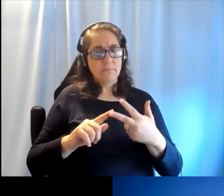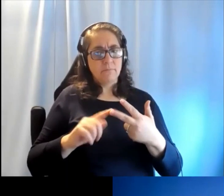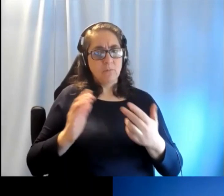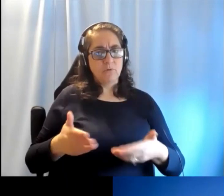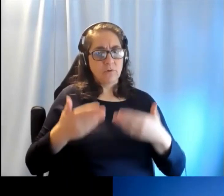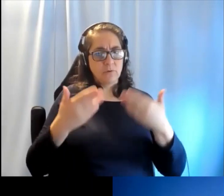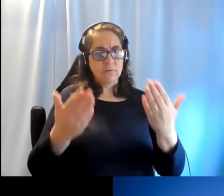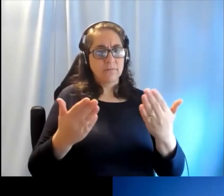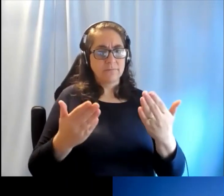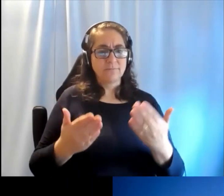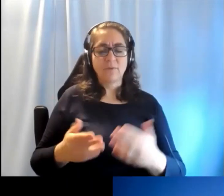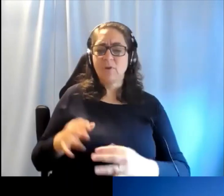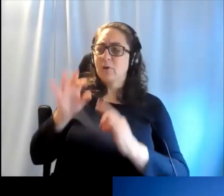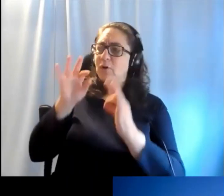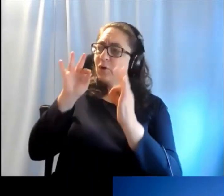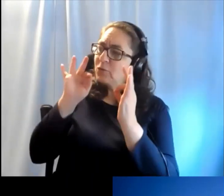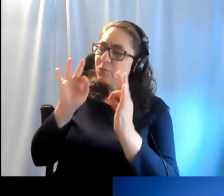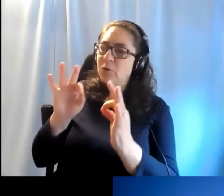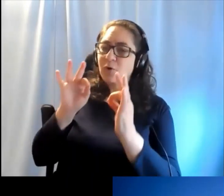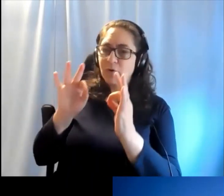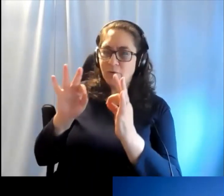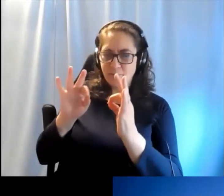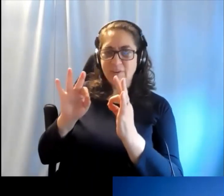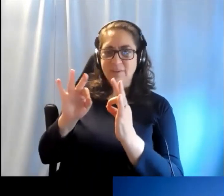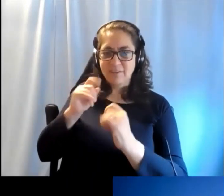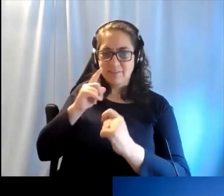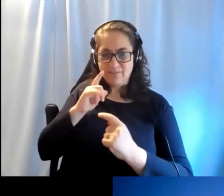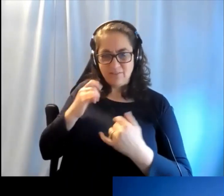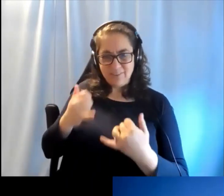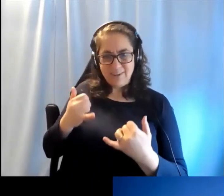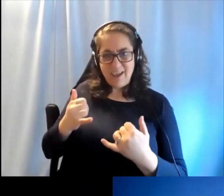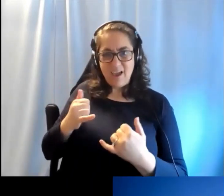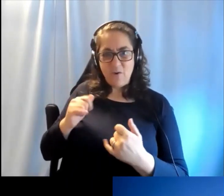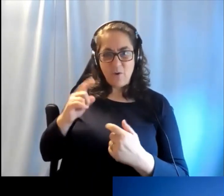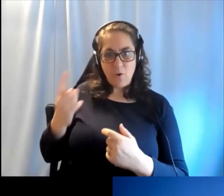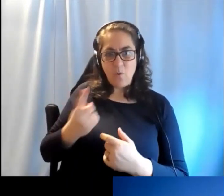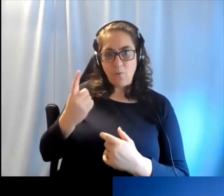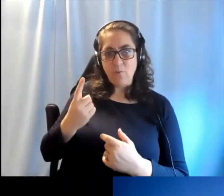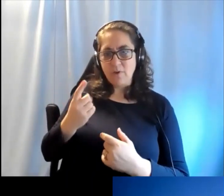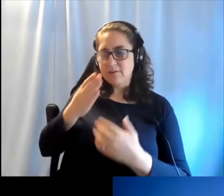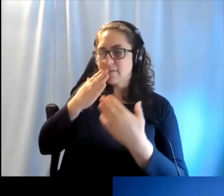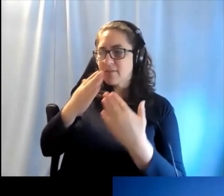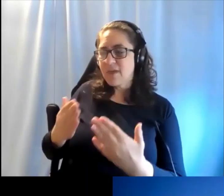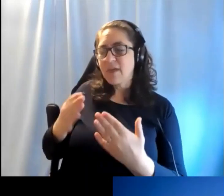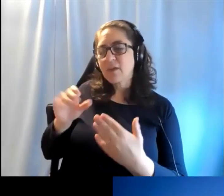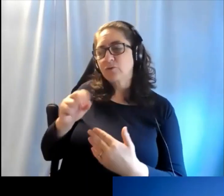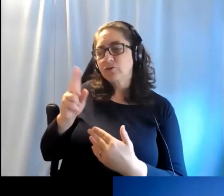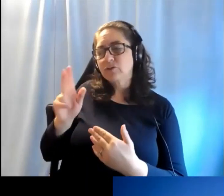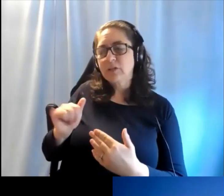Those are perfect takeaways, you know, for this time and for always.